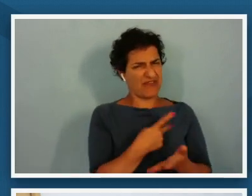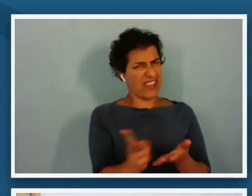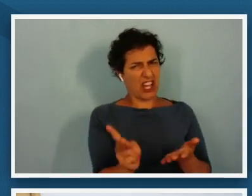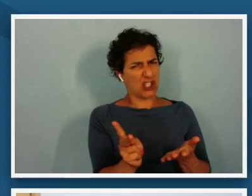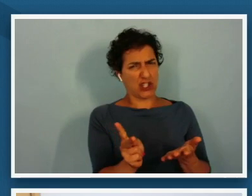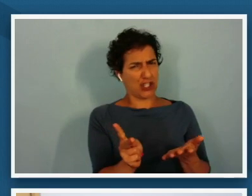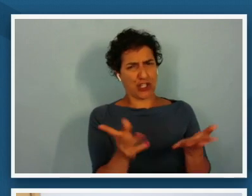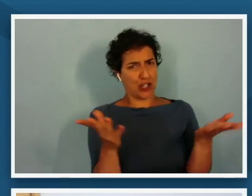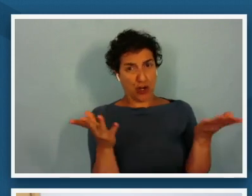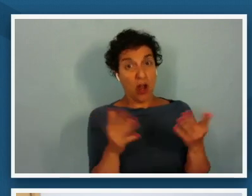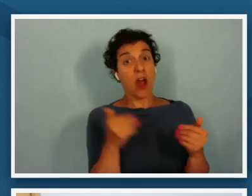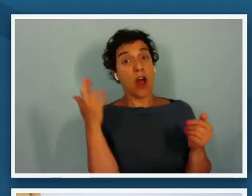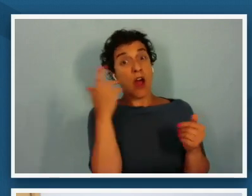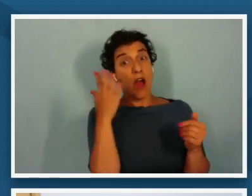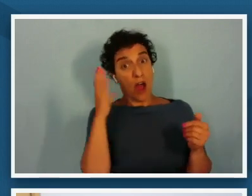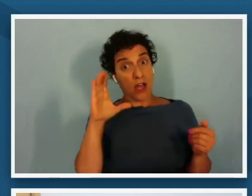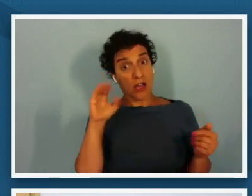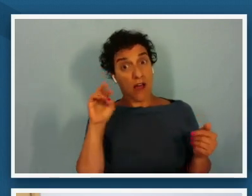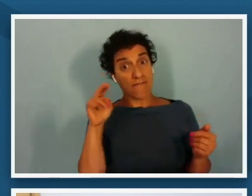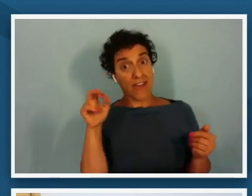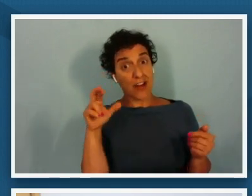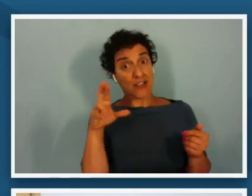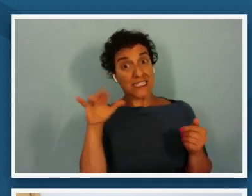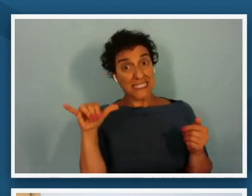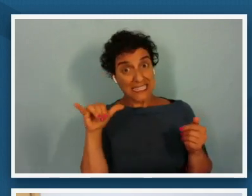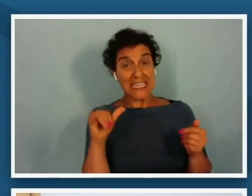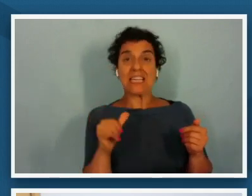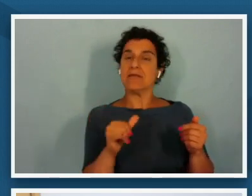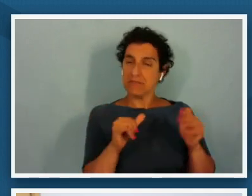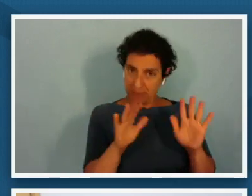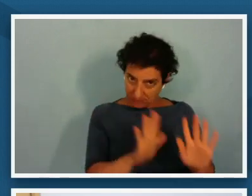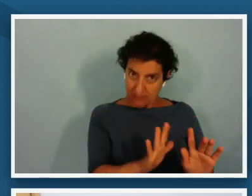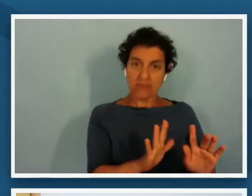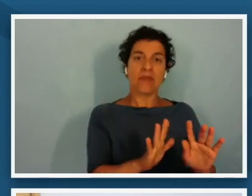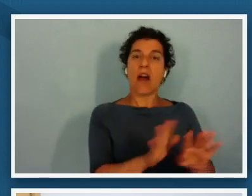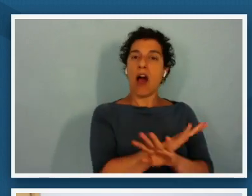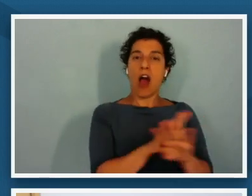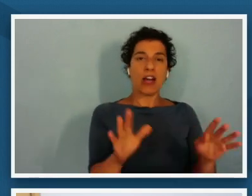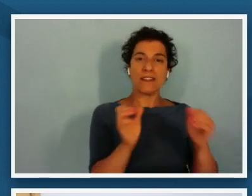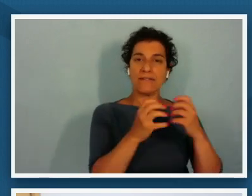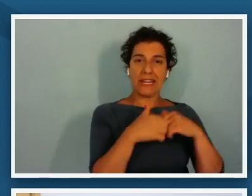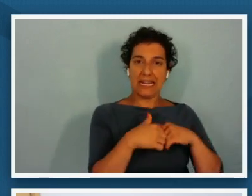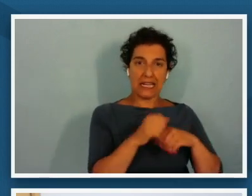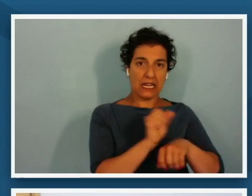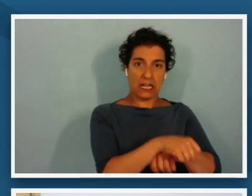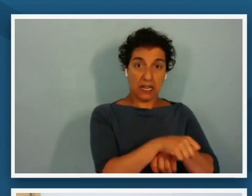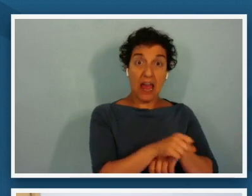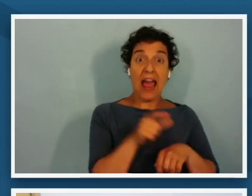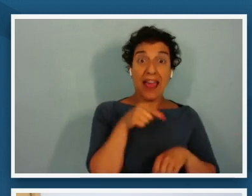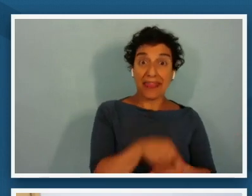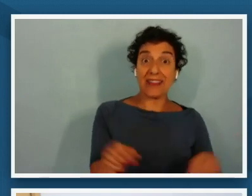confederacy was an undefeated and holy cause and for a time this mythology